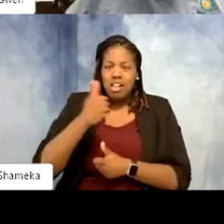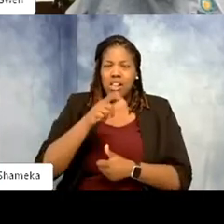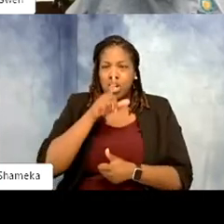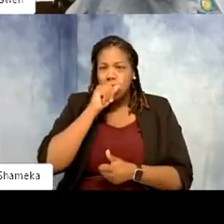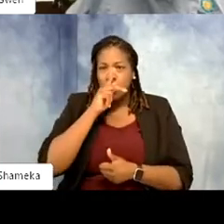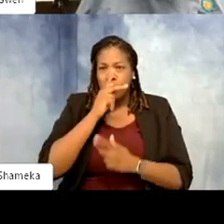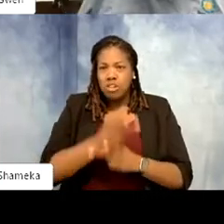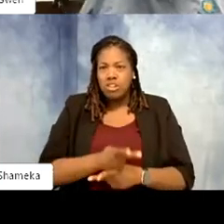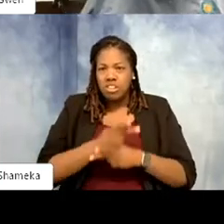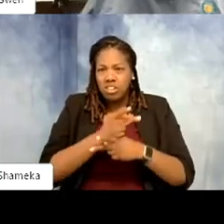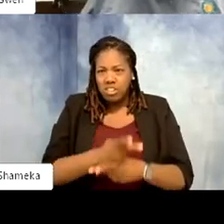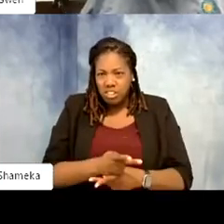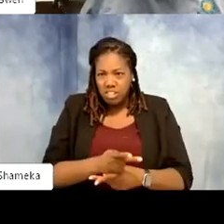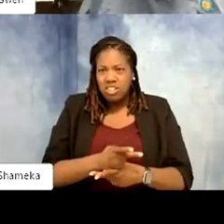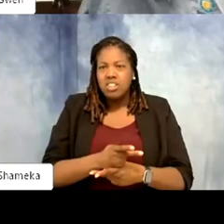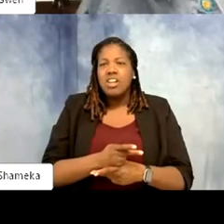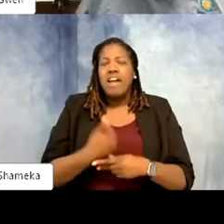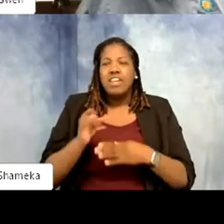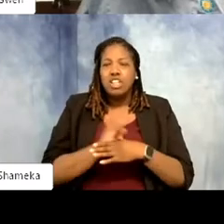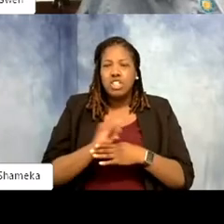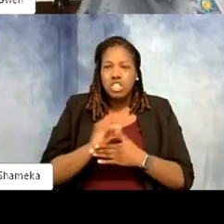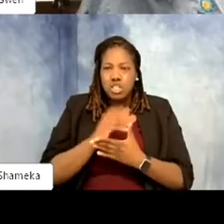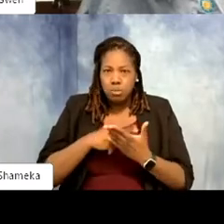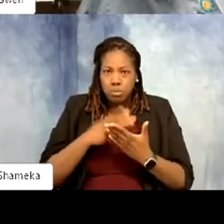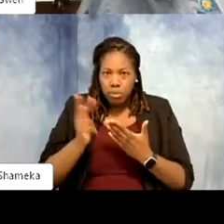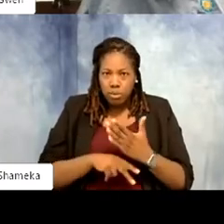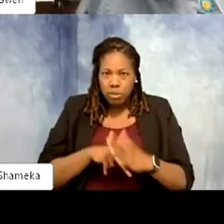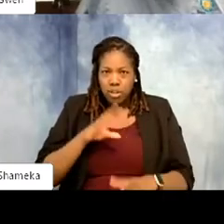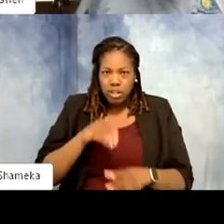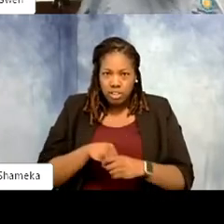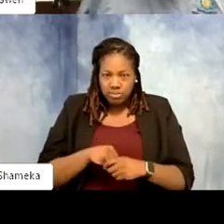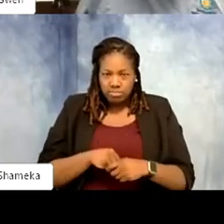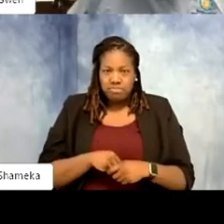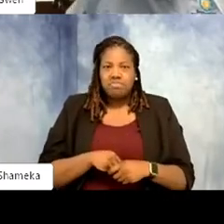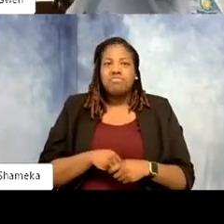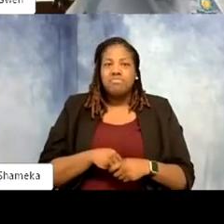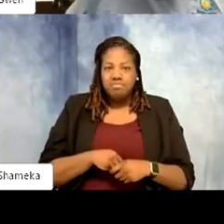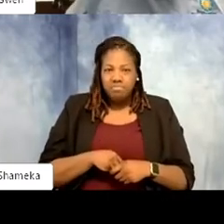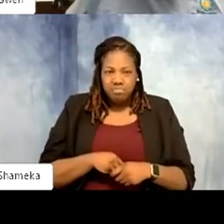This incredible, supportive internship program you participated in, breaking all the barriers, and I